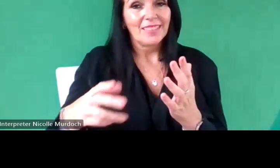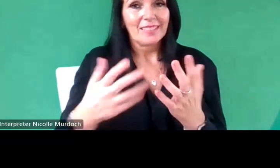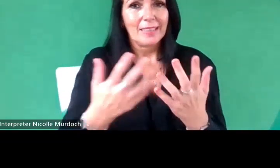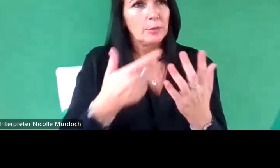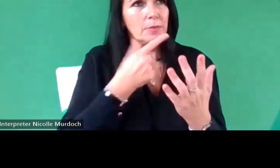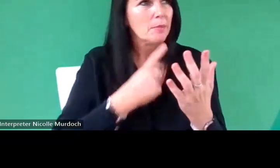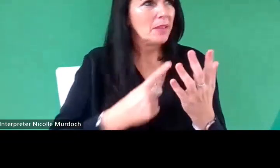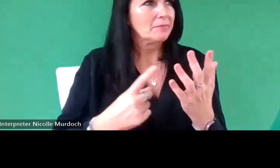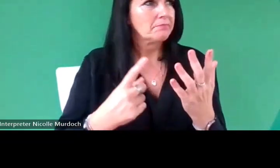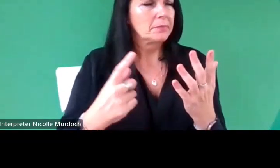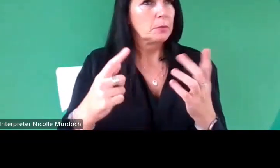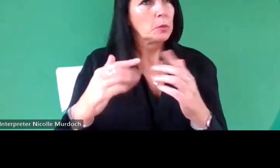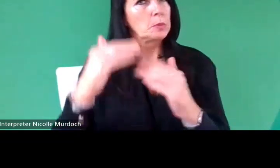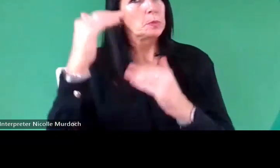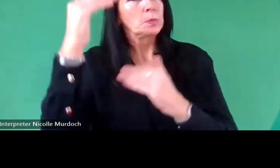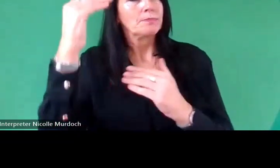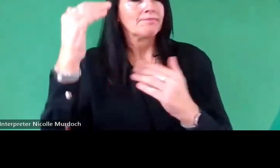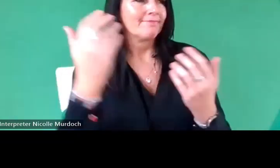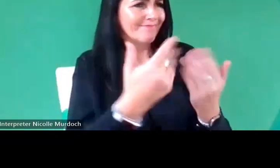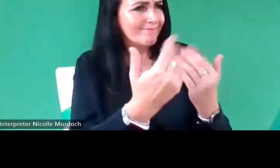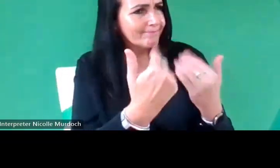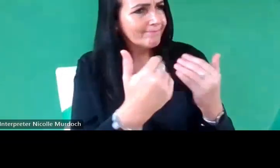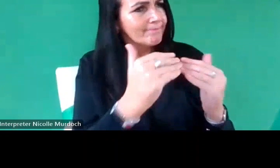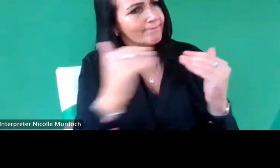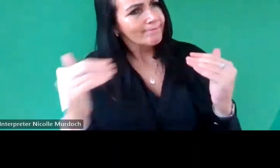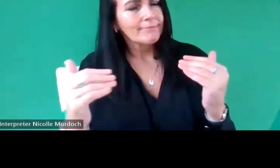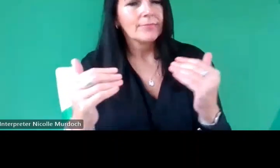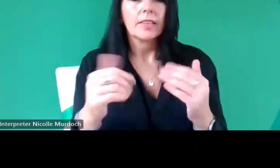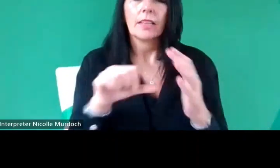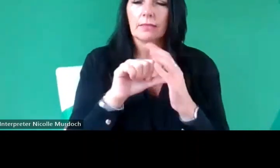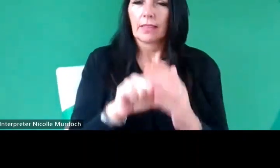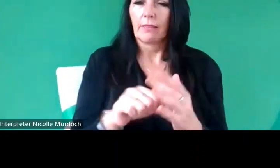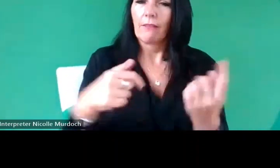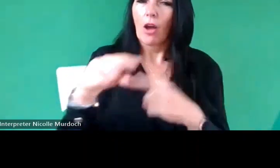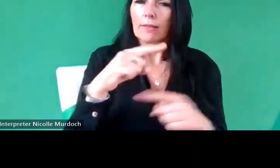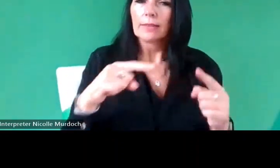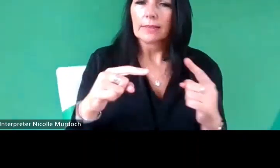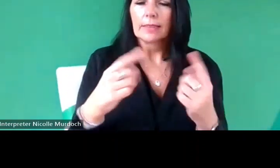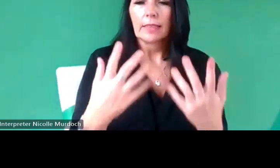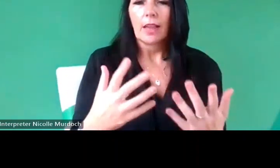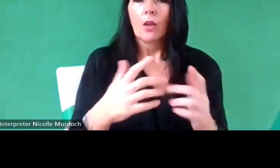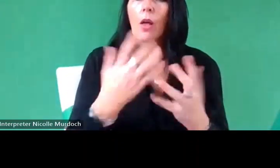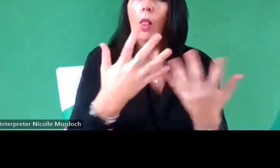with what you say and I think what is difficult is we're taking a lot of people who are University